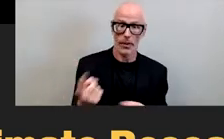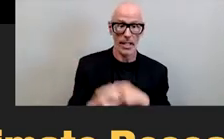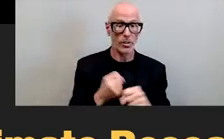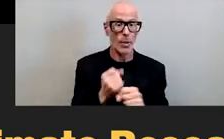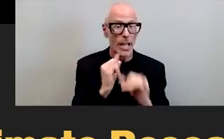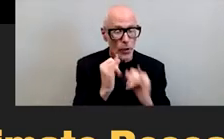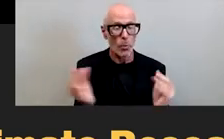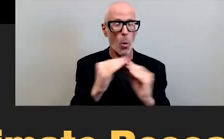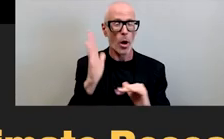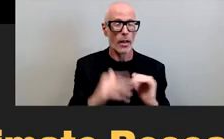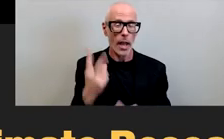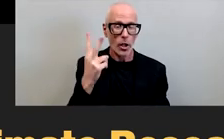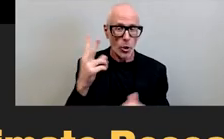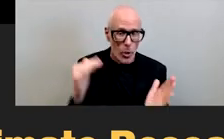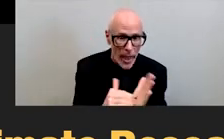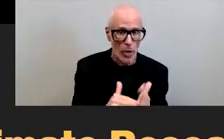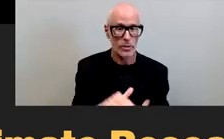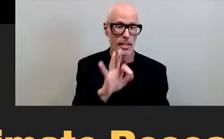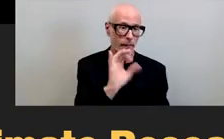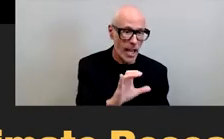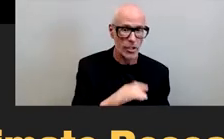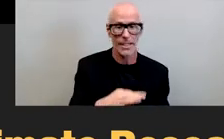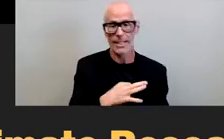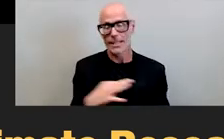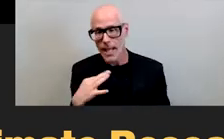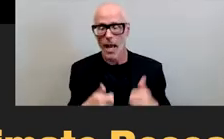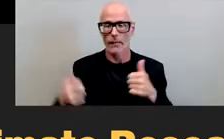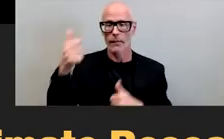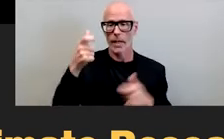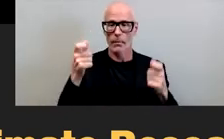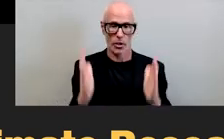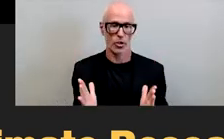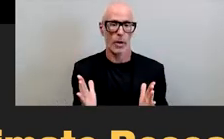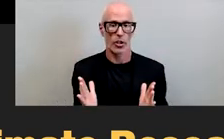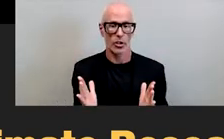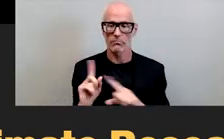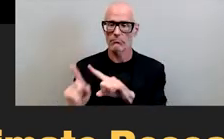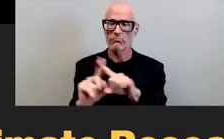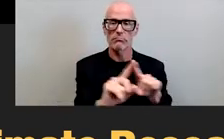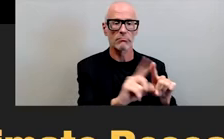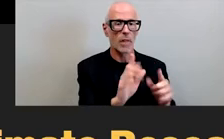faculty members staff members and administrators on their campuses about the campus racial climate